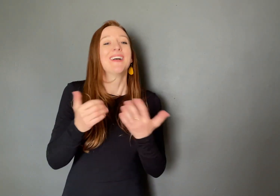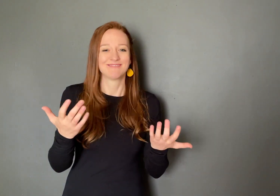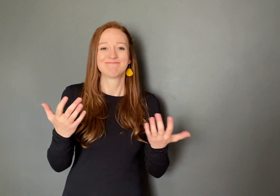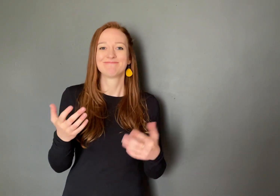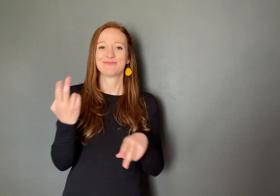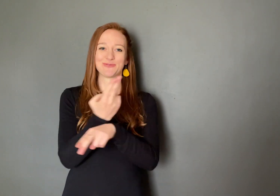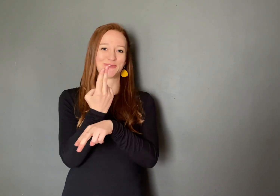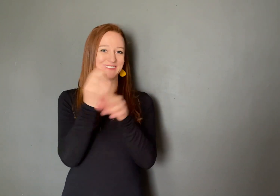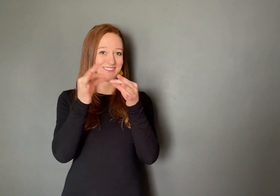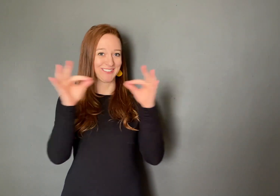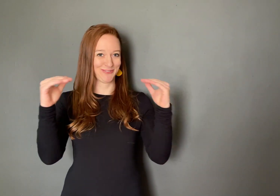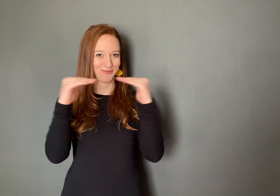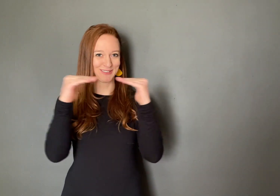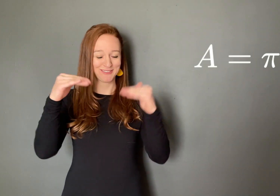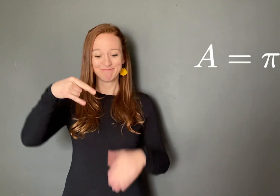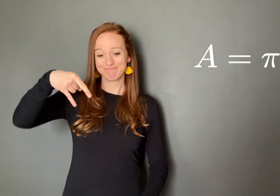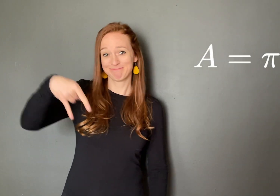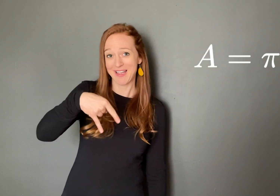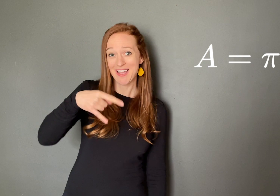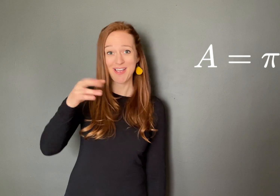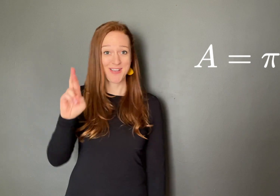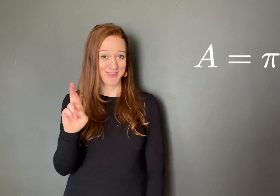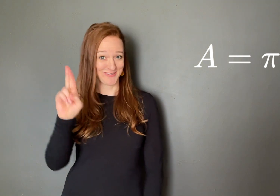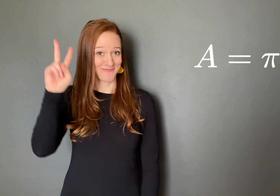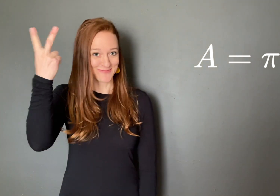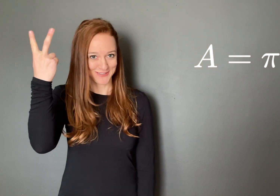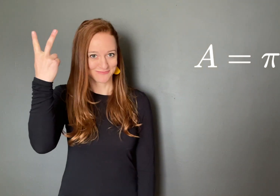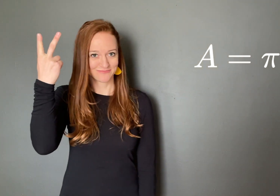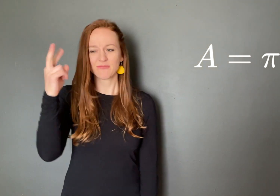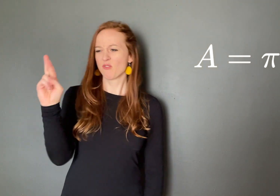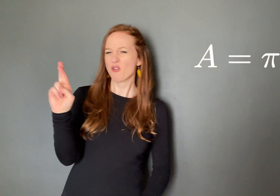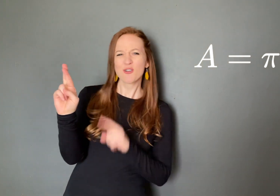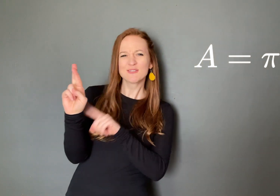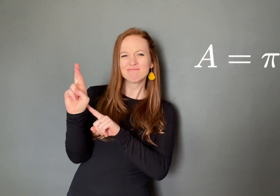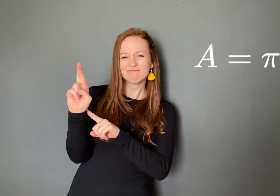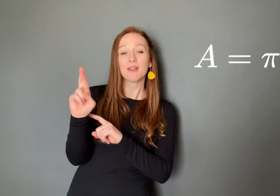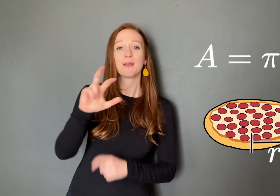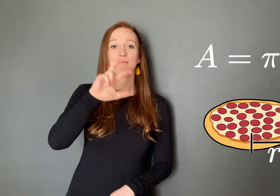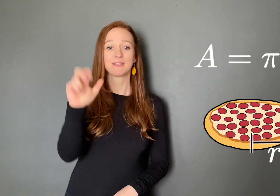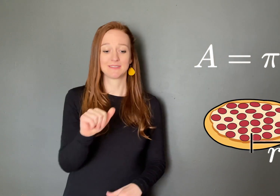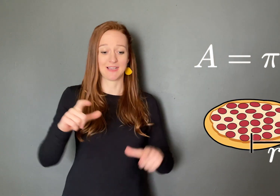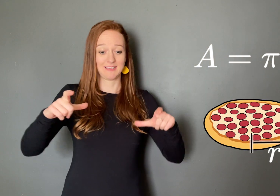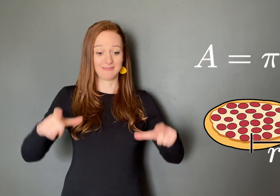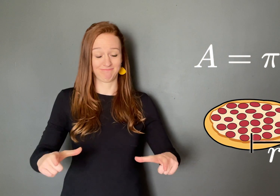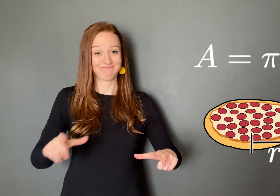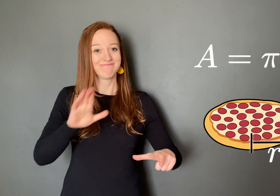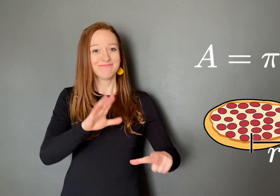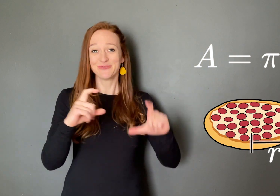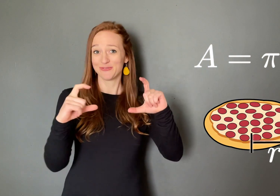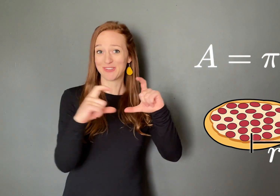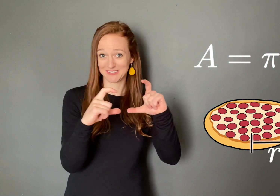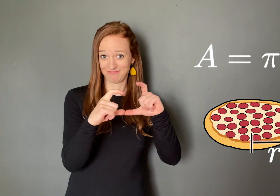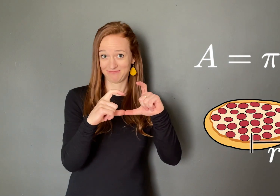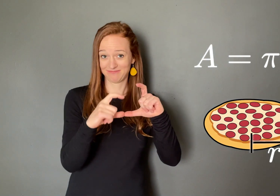we'll use the equation A = πr², where r is the radius of the pizzas.